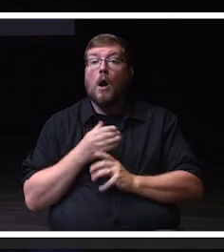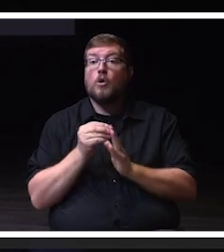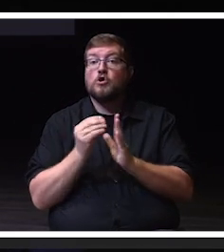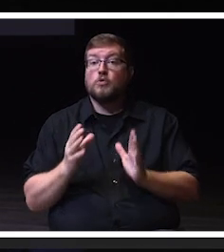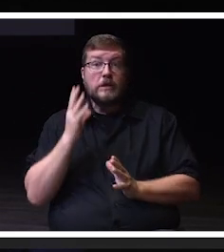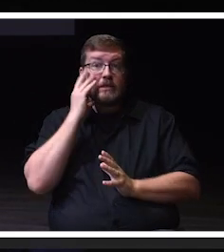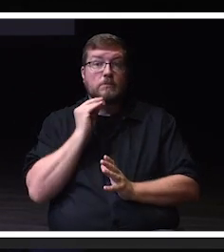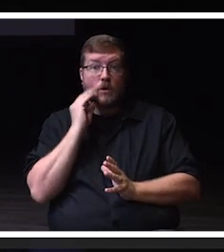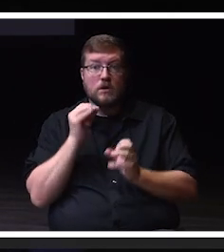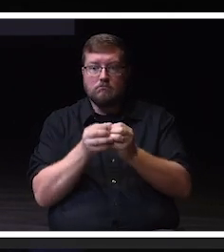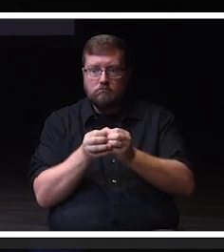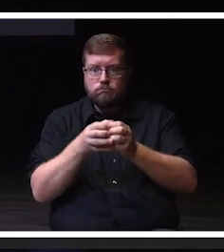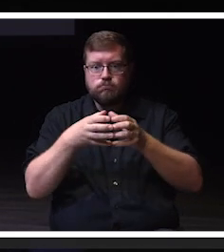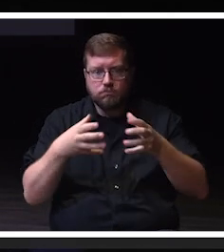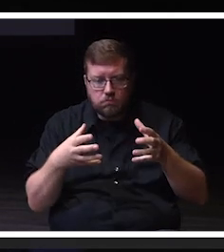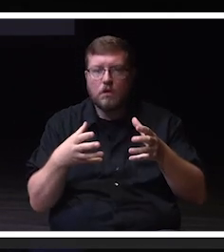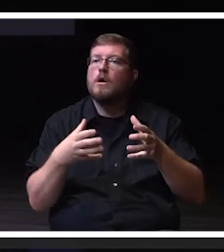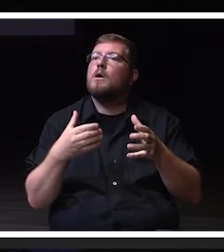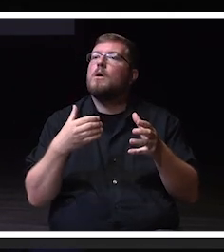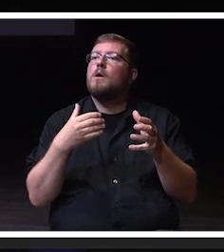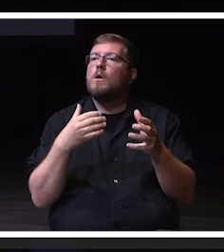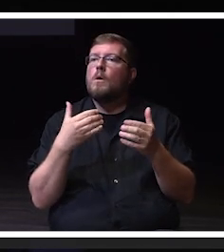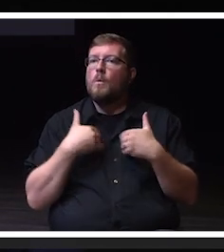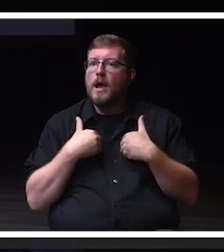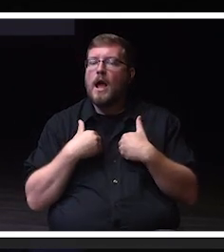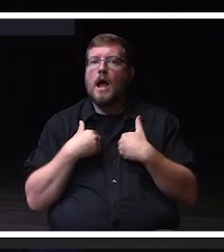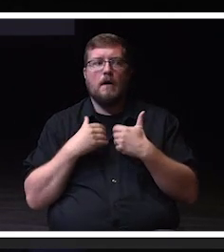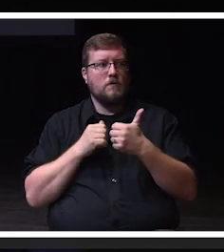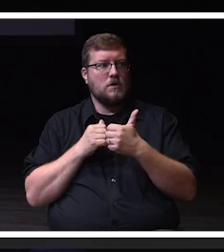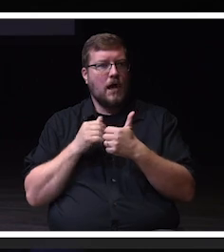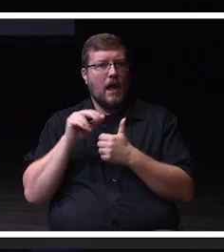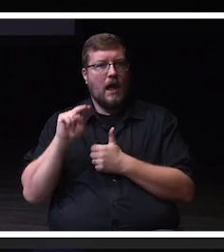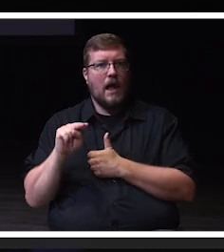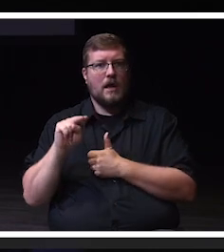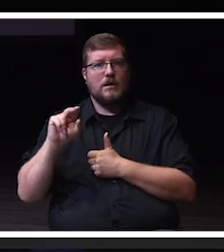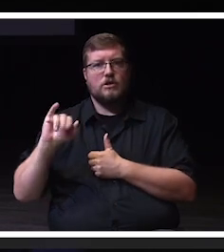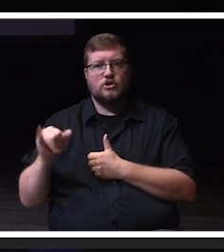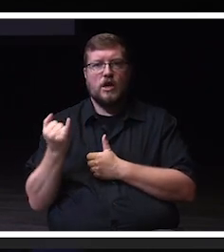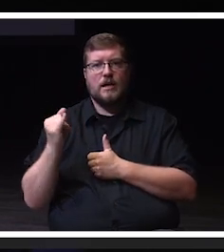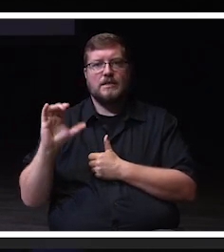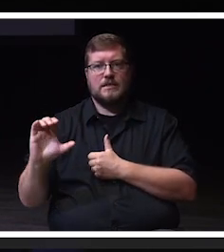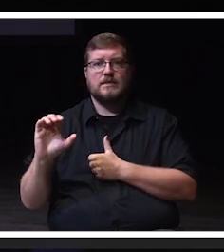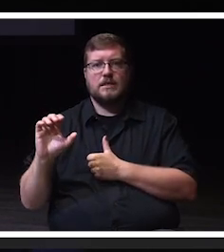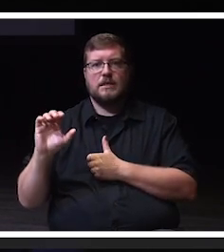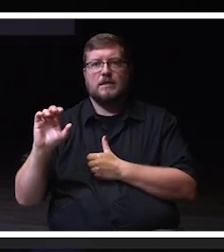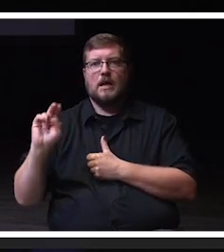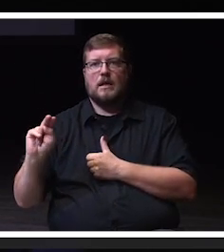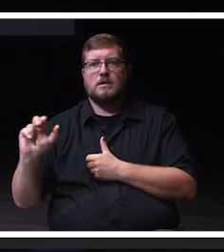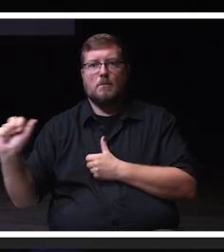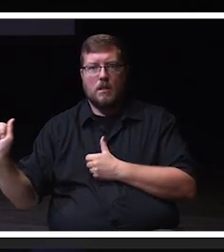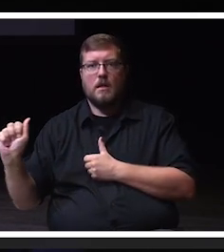returning competitive sports this fall. We have NJCAA women's volleyball and men's soccer.